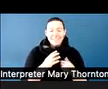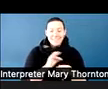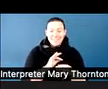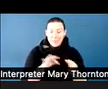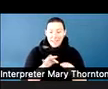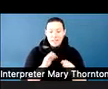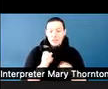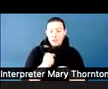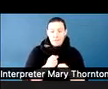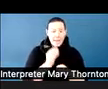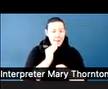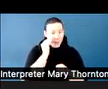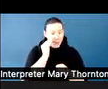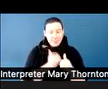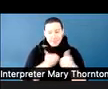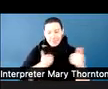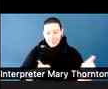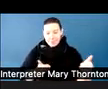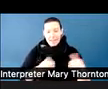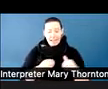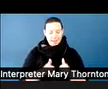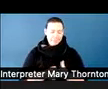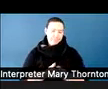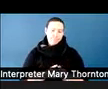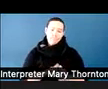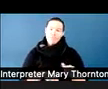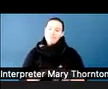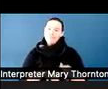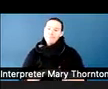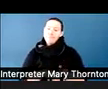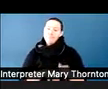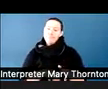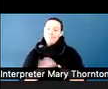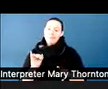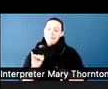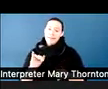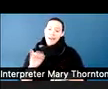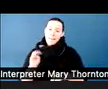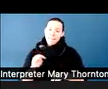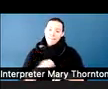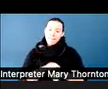coffee at home, and we use instant messenger to catch up, so that I can feel like I can ask her lots of questions,